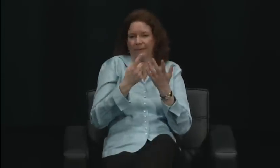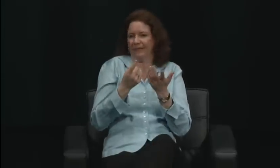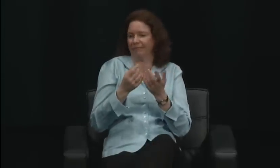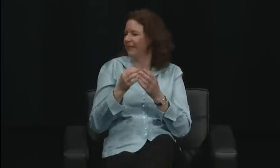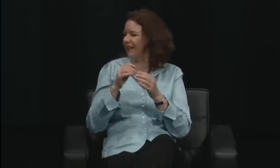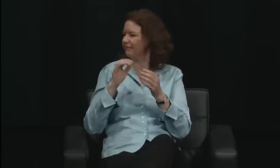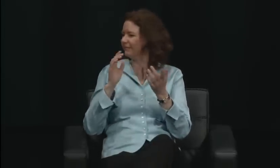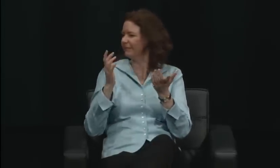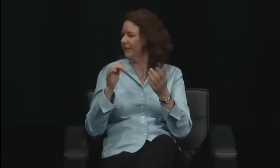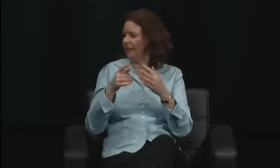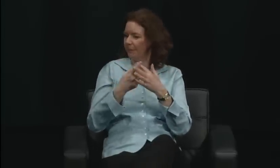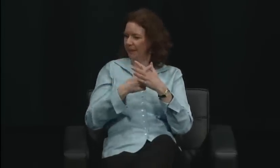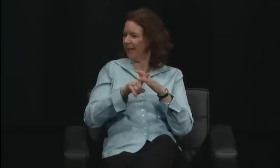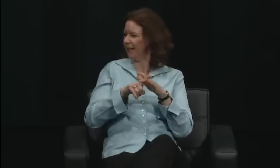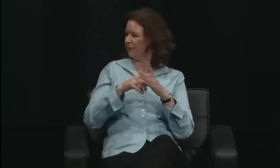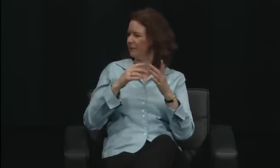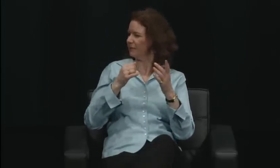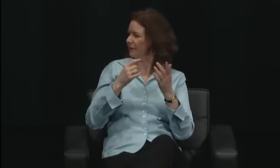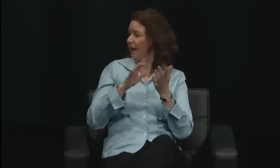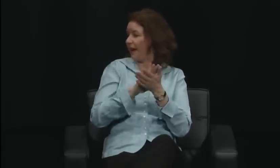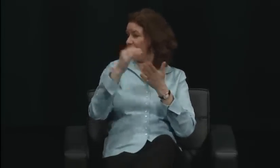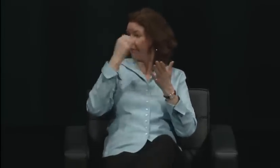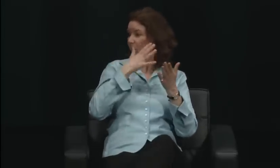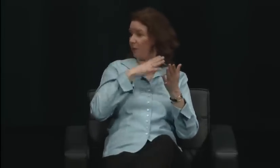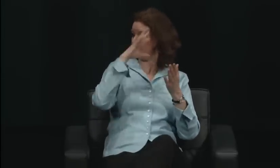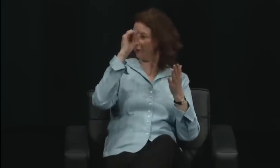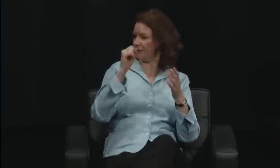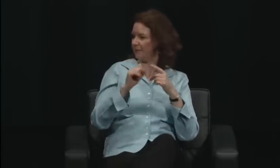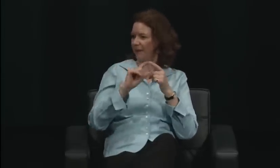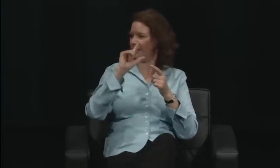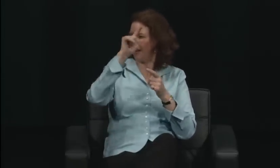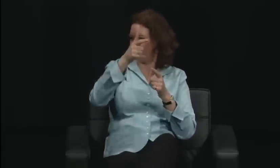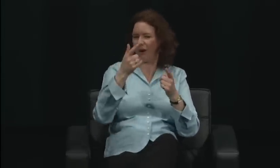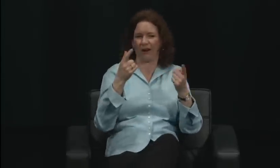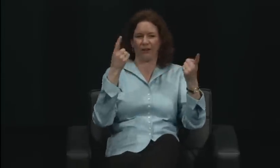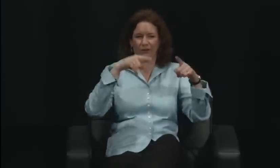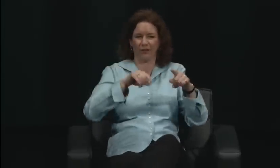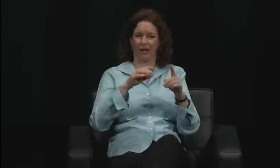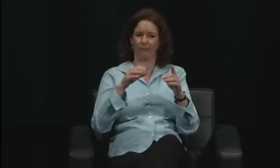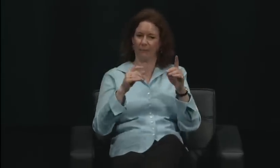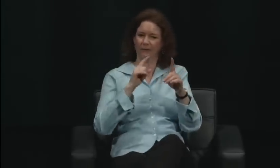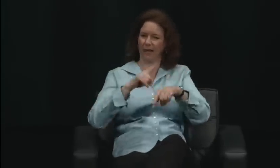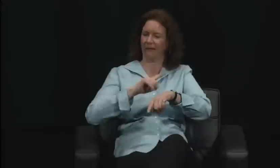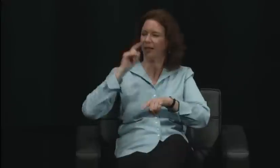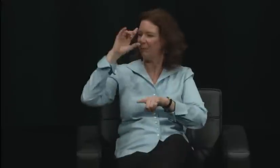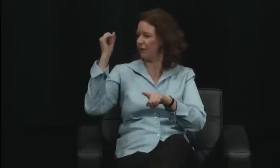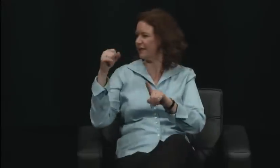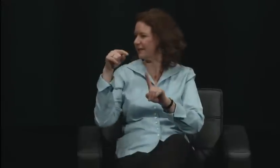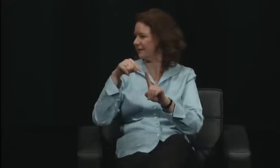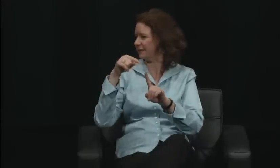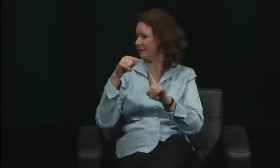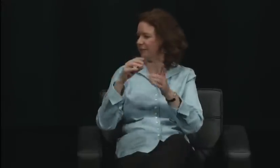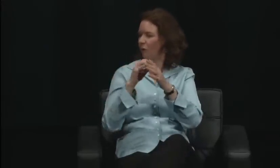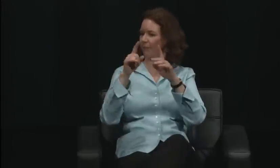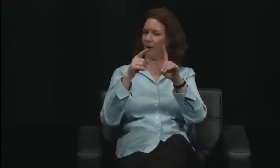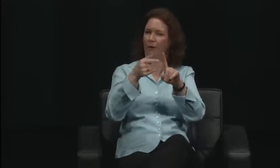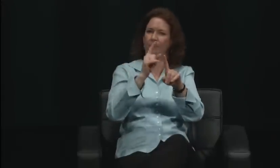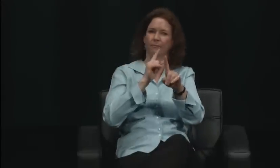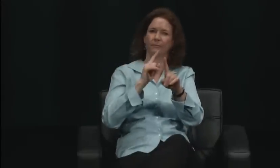made it just unconscionable. Now, there were some women who said, I don't care whether she's hearing or deaf,